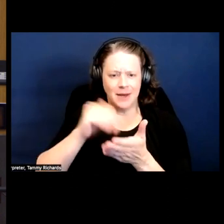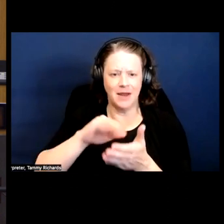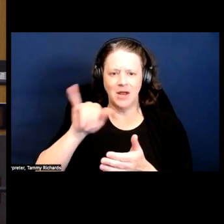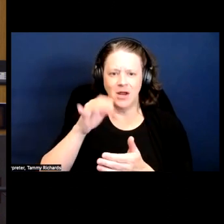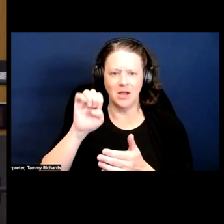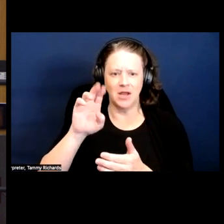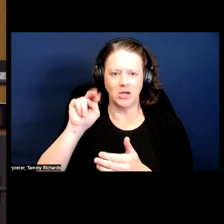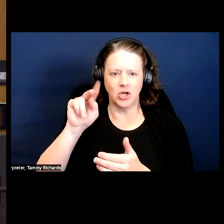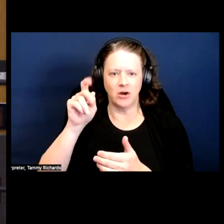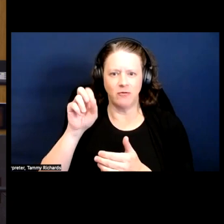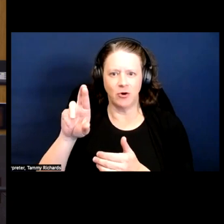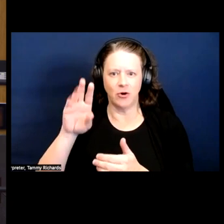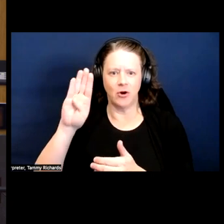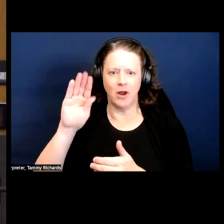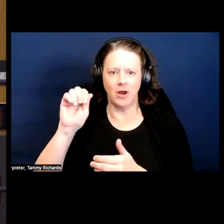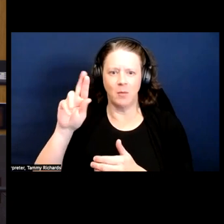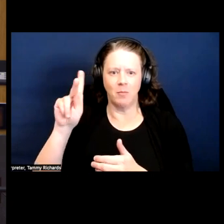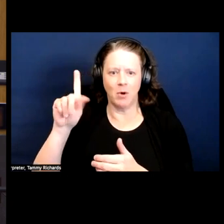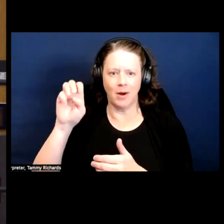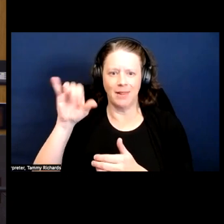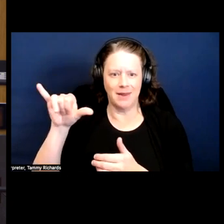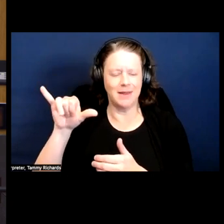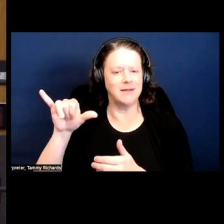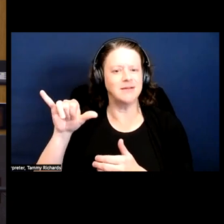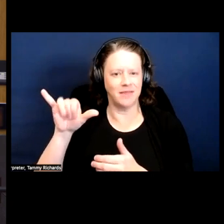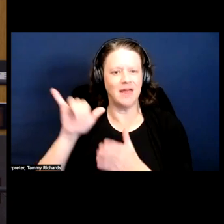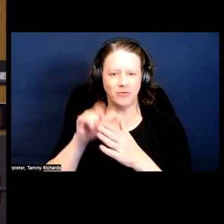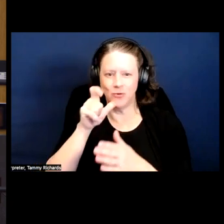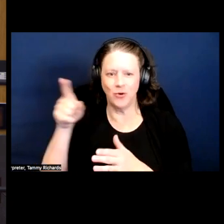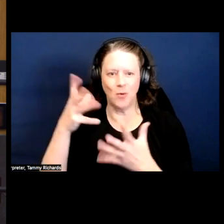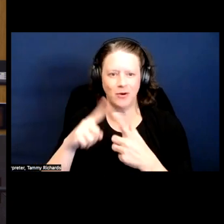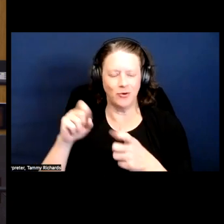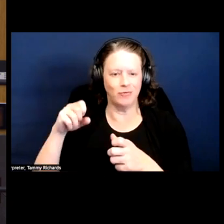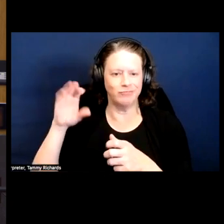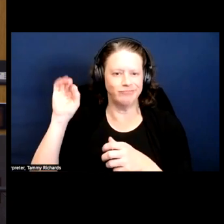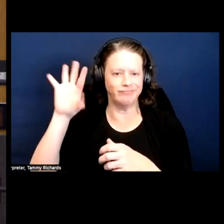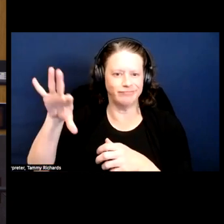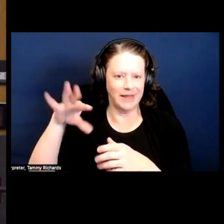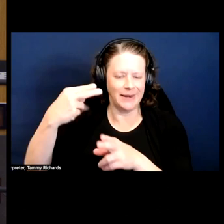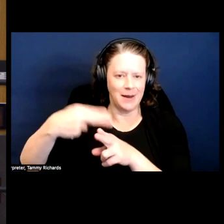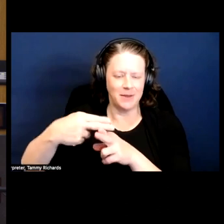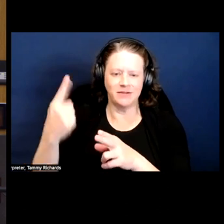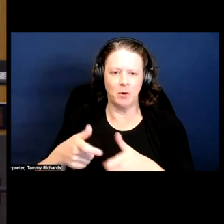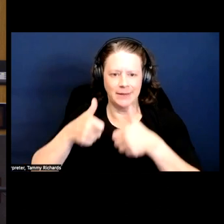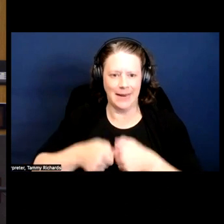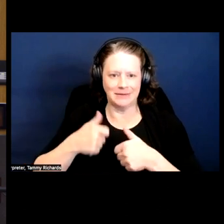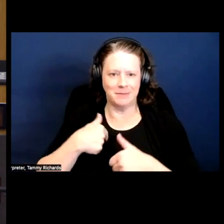Jenifer L. Barclay is who you were thinking of. DR. I said Jennifer B. I was close. Someone texted that to me.